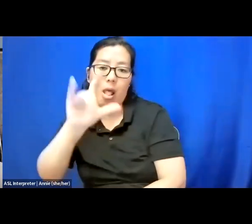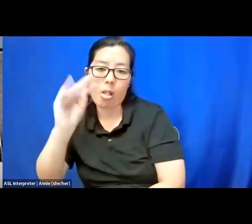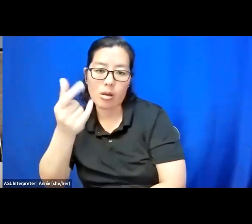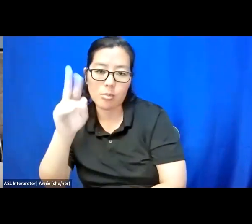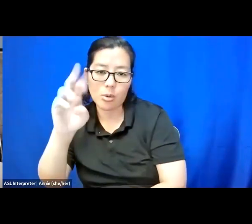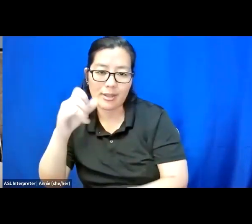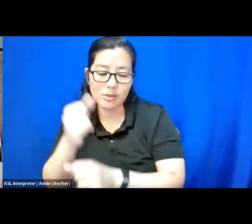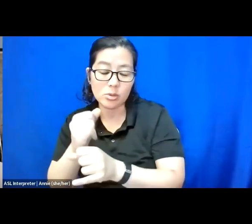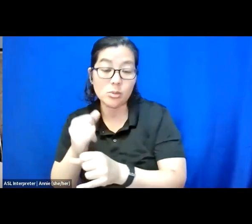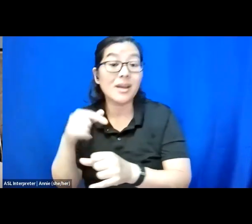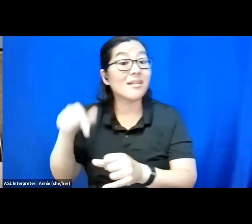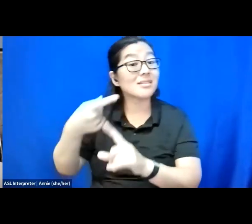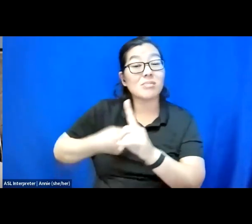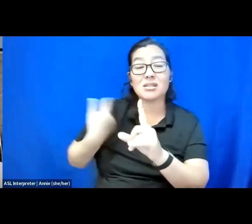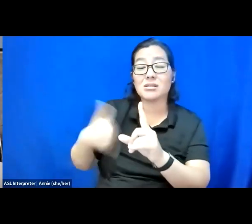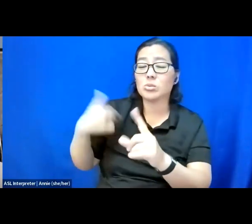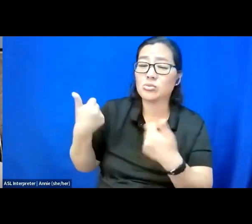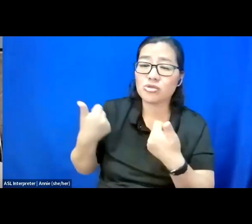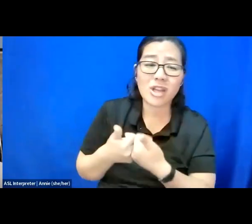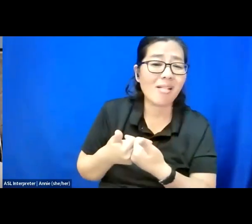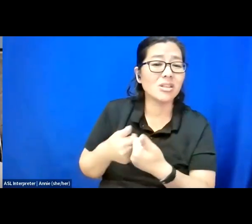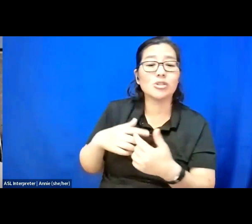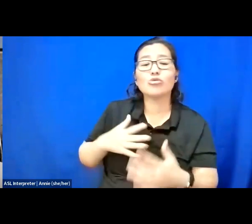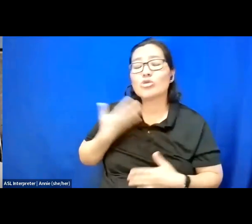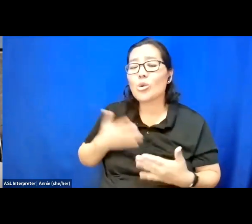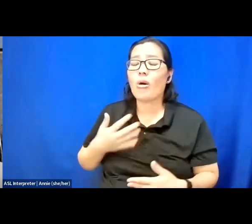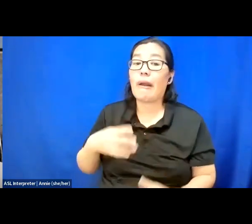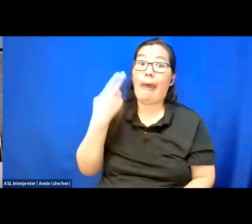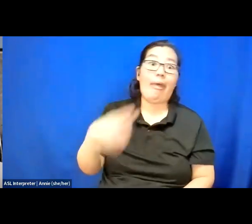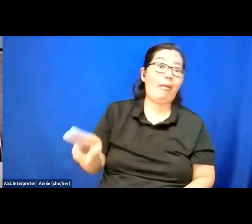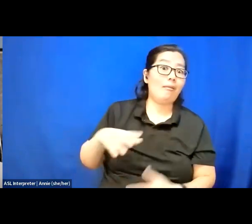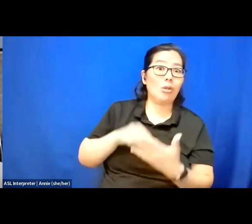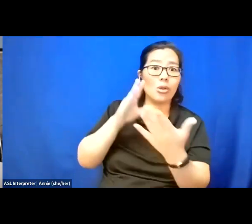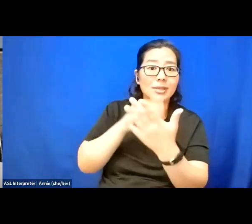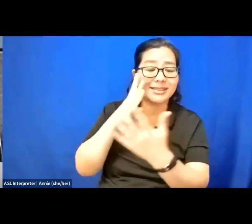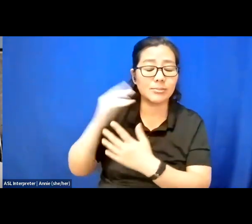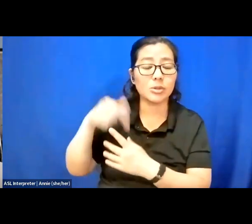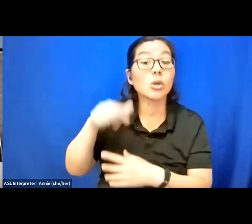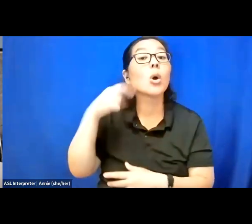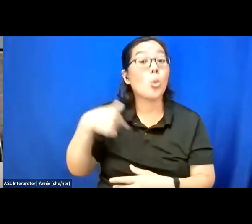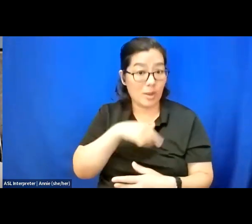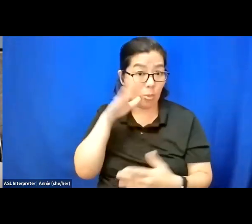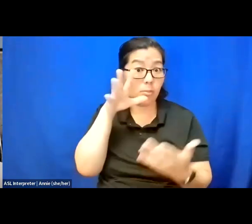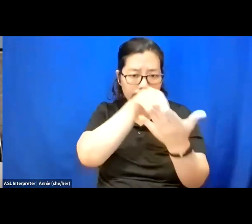It's been a joy, it's been a hell of a learning experience, and we will be documenting what we've learned with feedback from the fellows